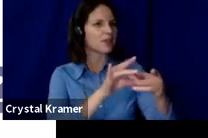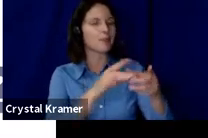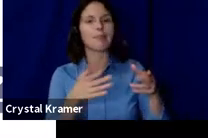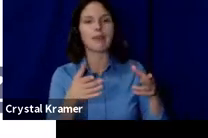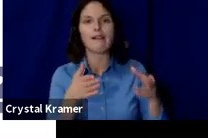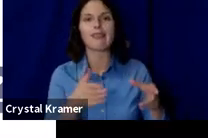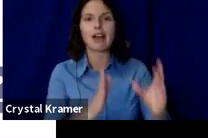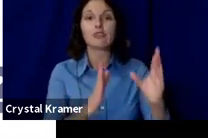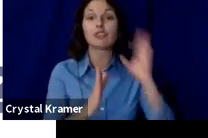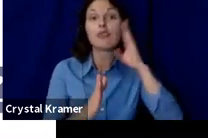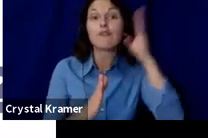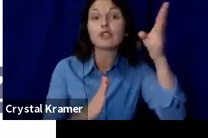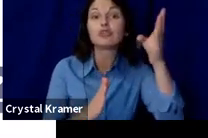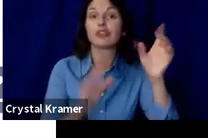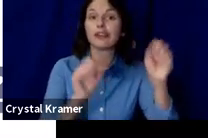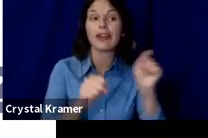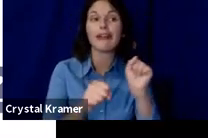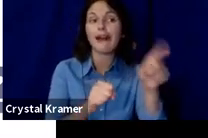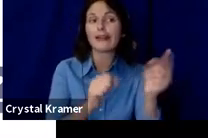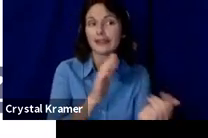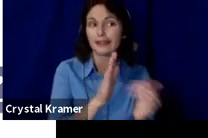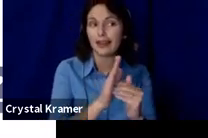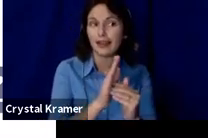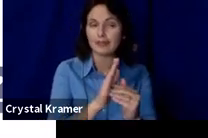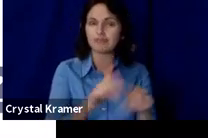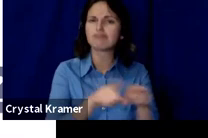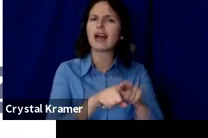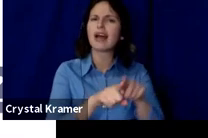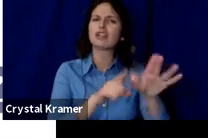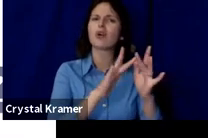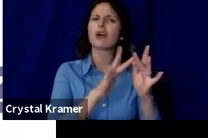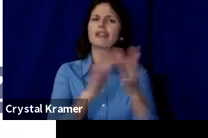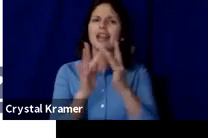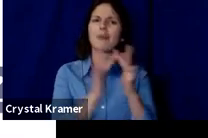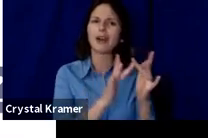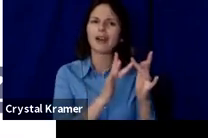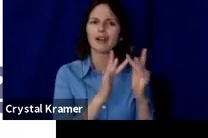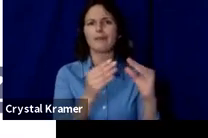it makes your network stronger and more viable and supportive of your work.